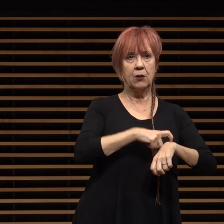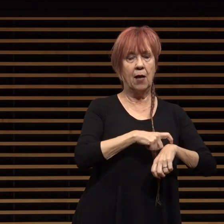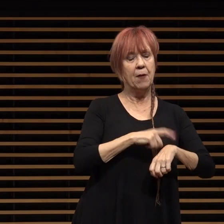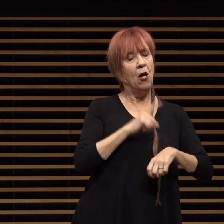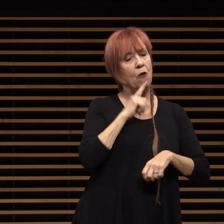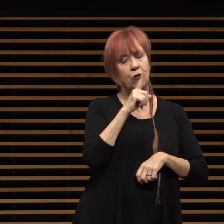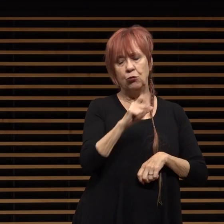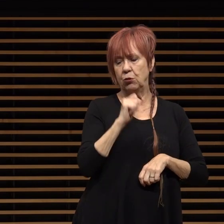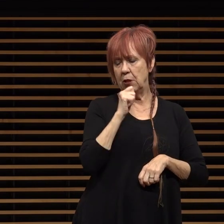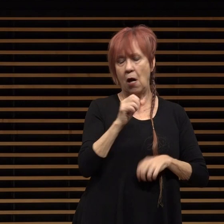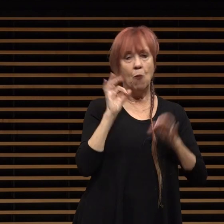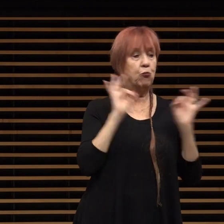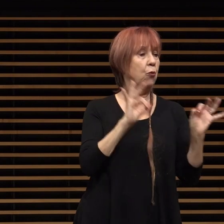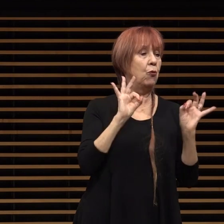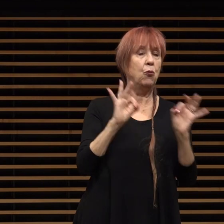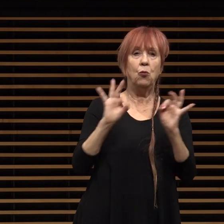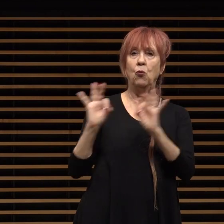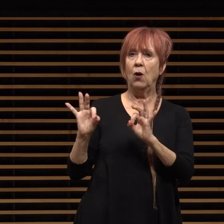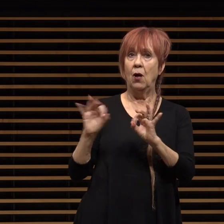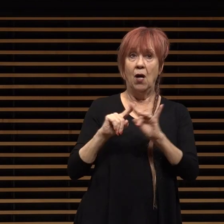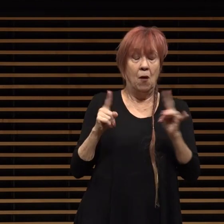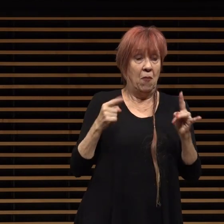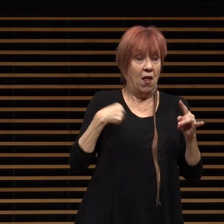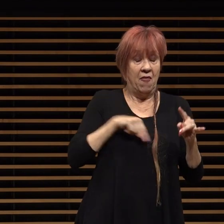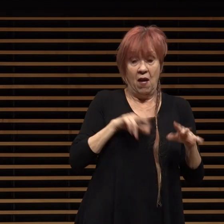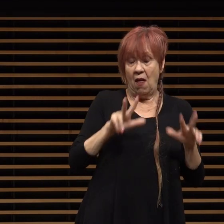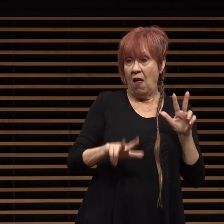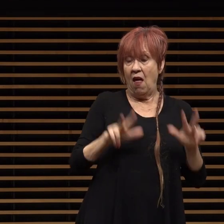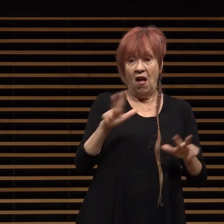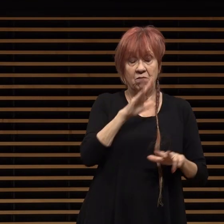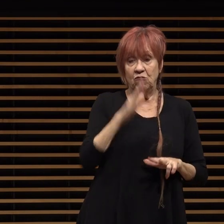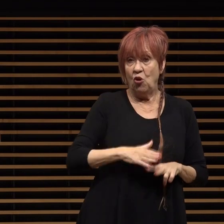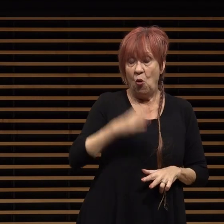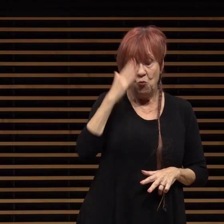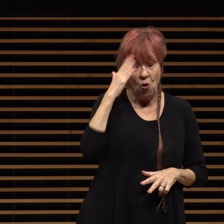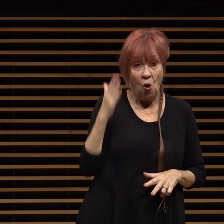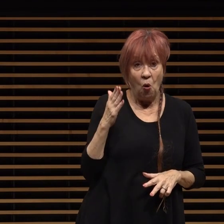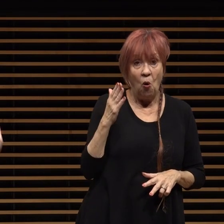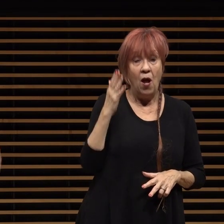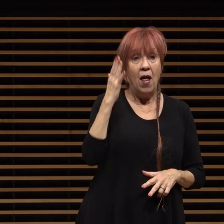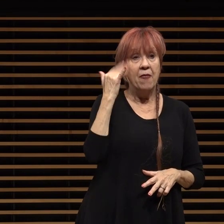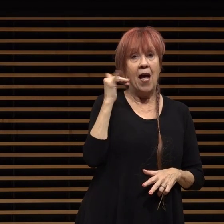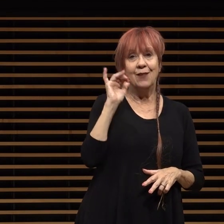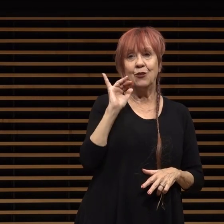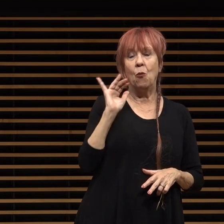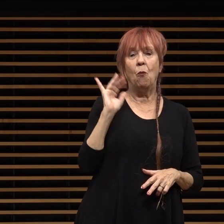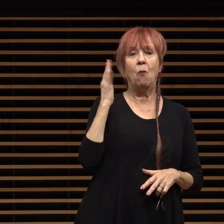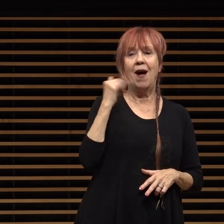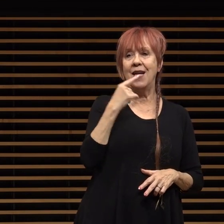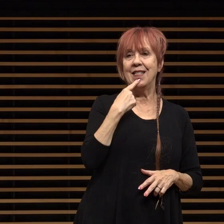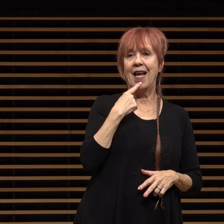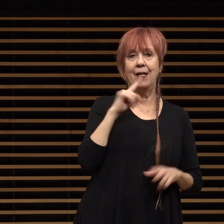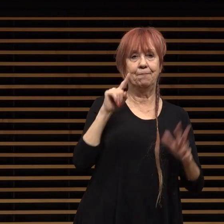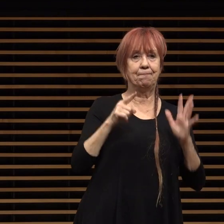right but then again this is uncharted terrain hence the term once in a